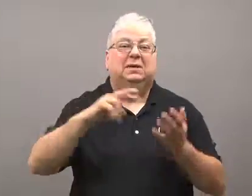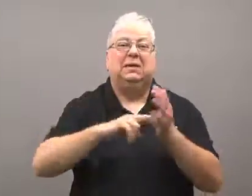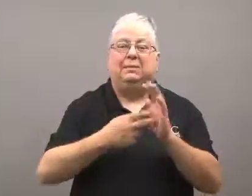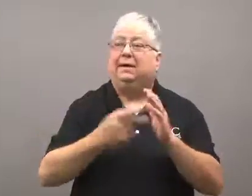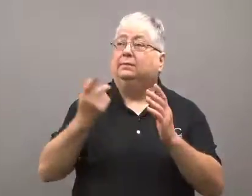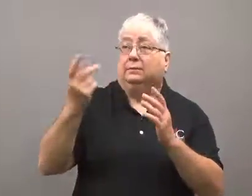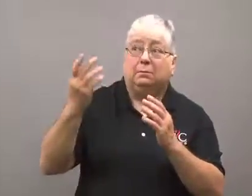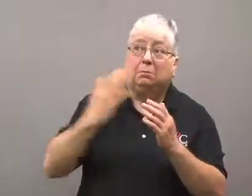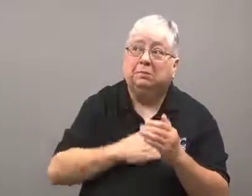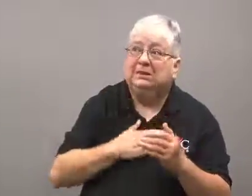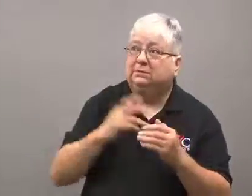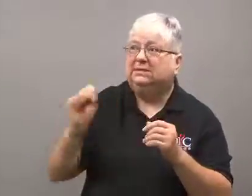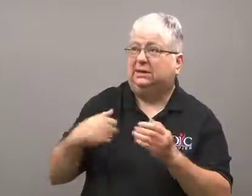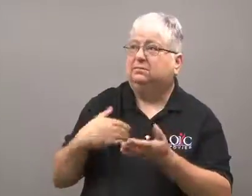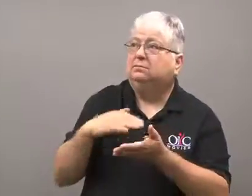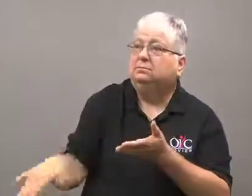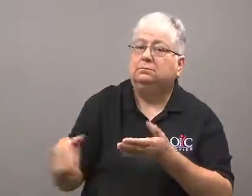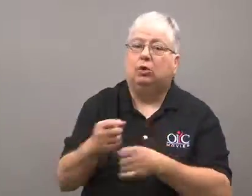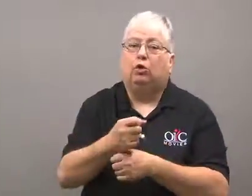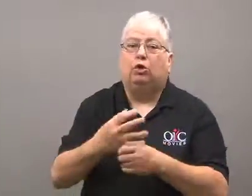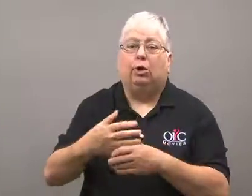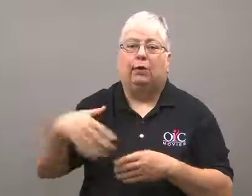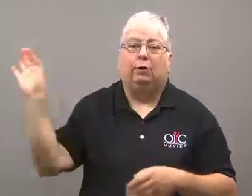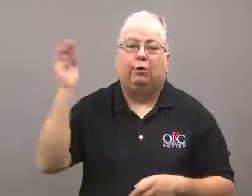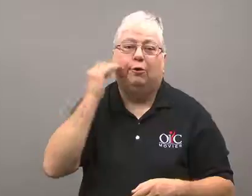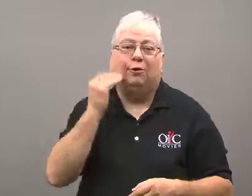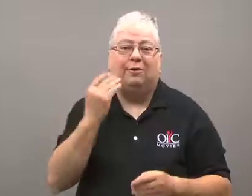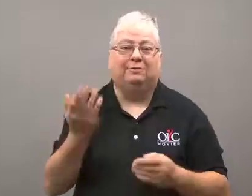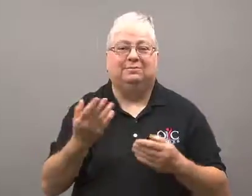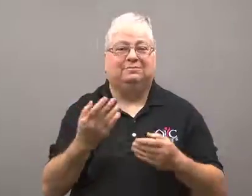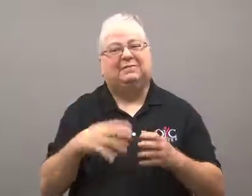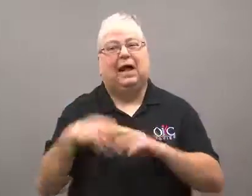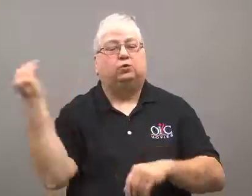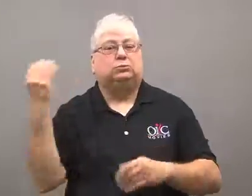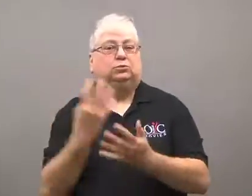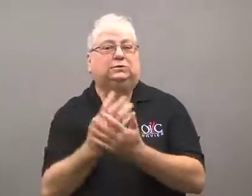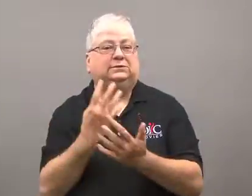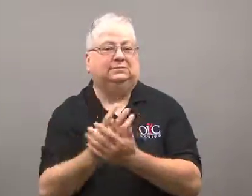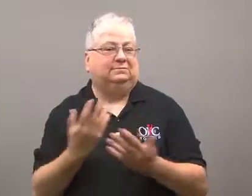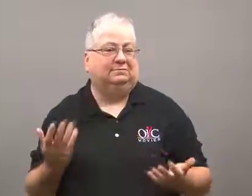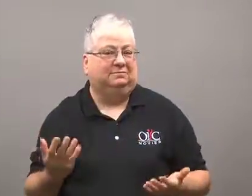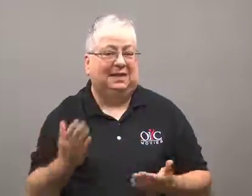It's a request to be released from prison early.